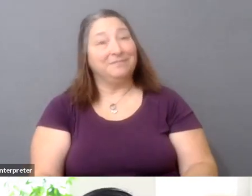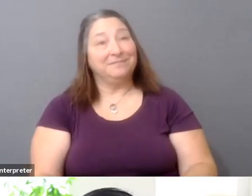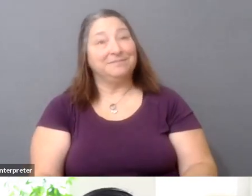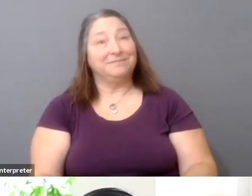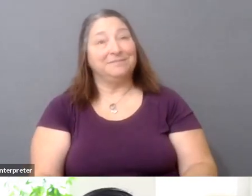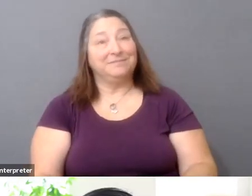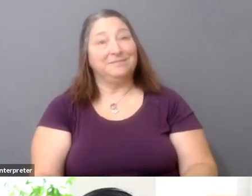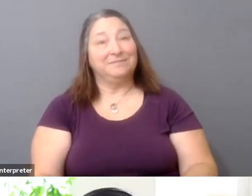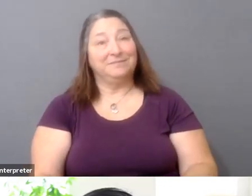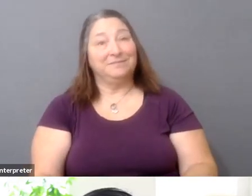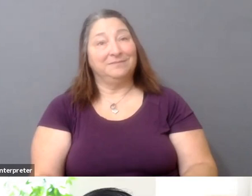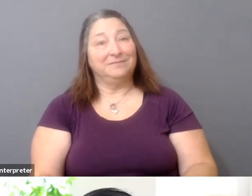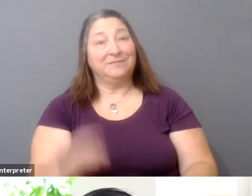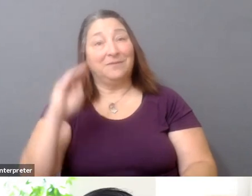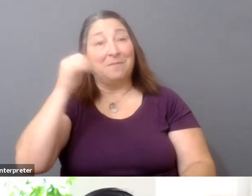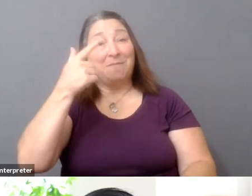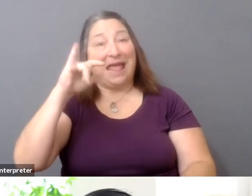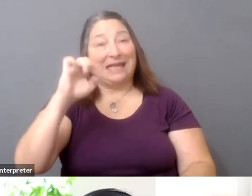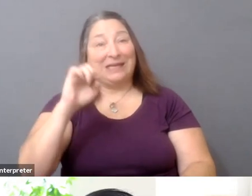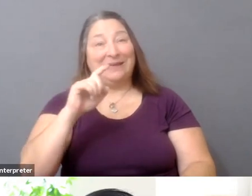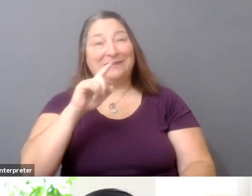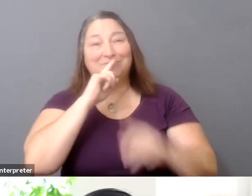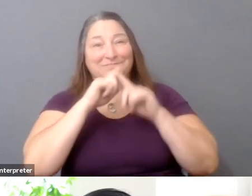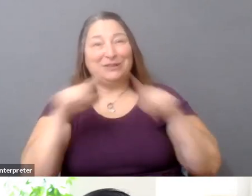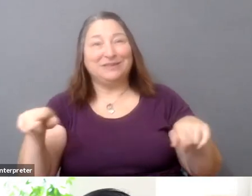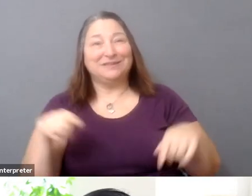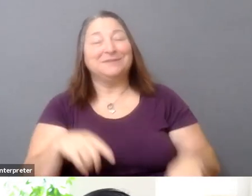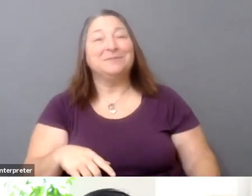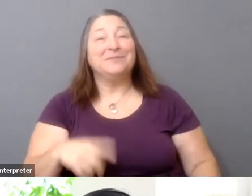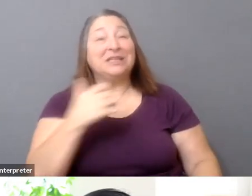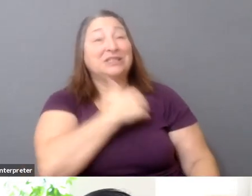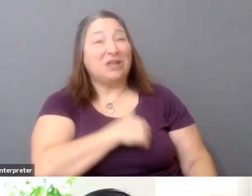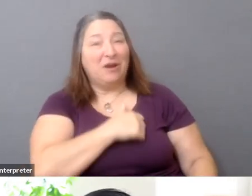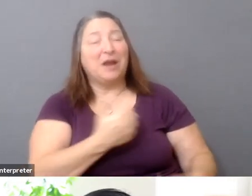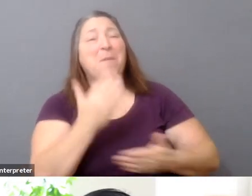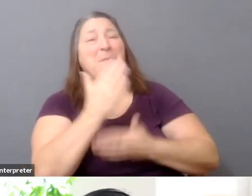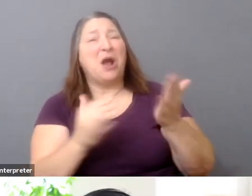Maggie, you're on mute. Sorry. Part of that reframing I think is